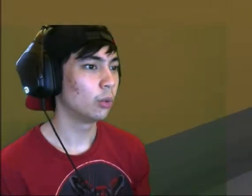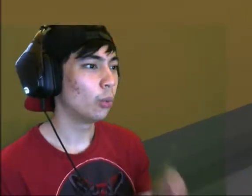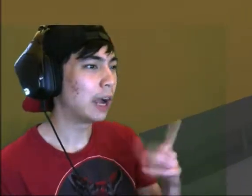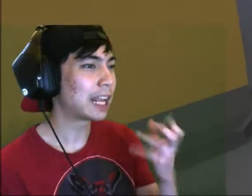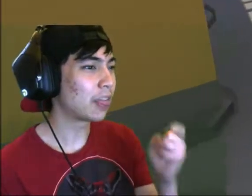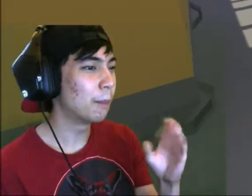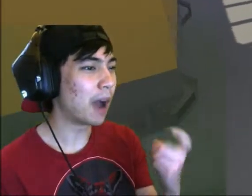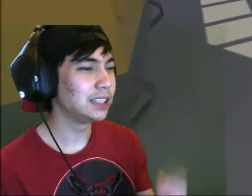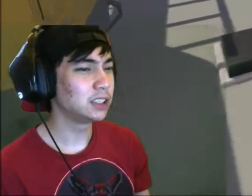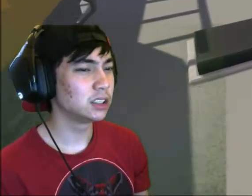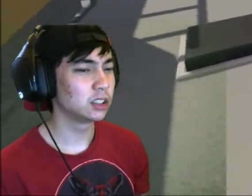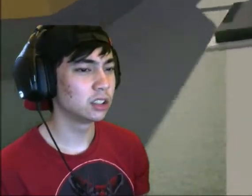Where can I get the box?